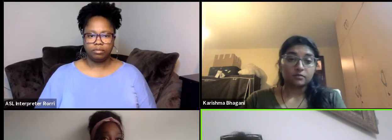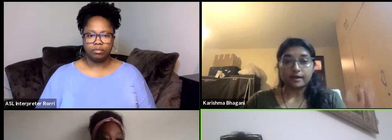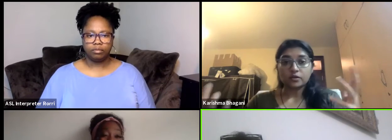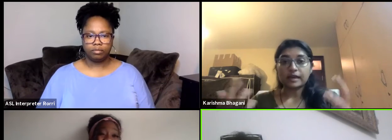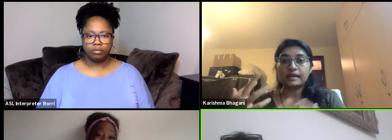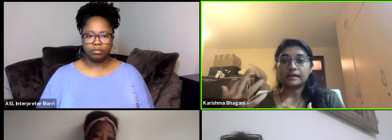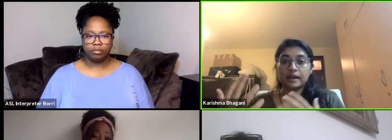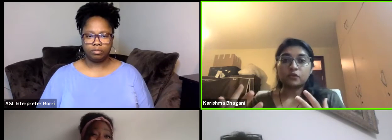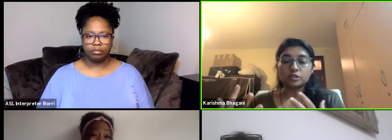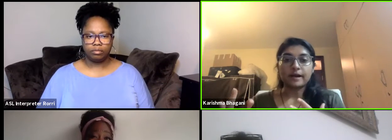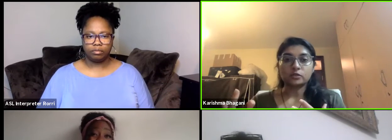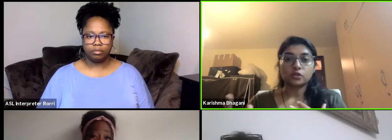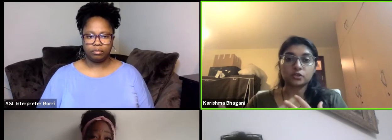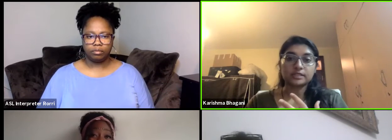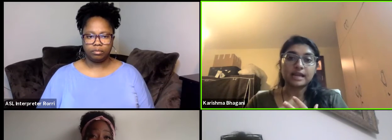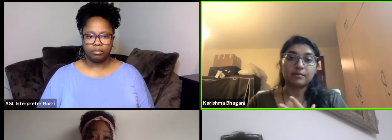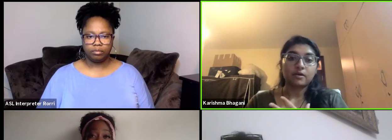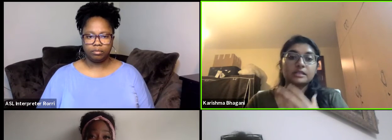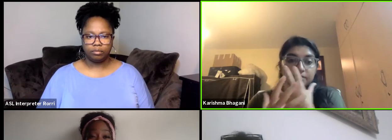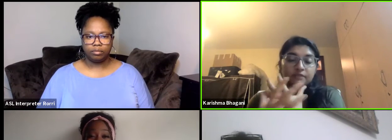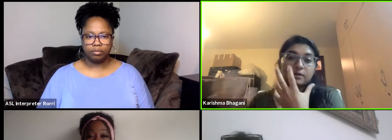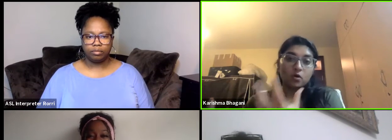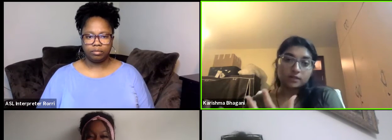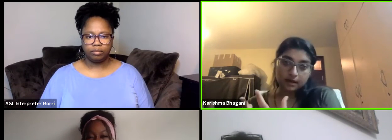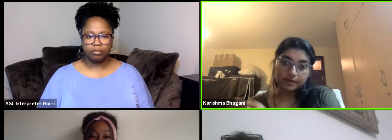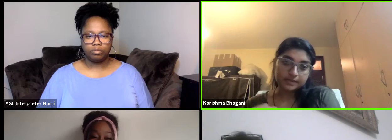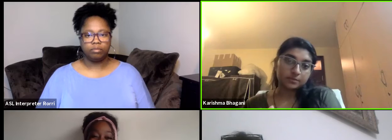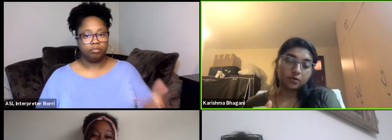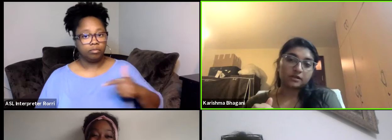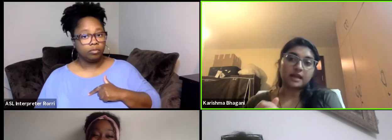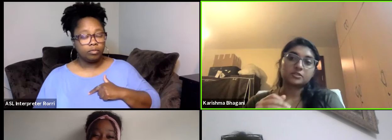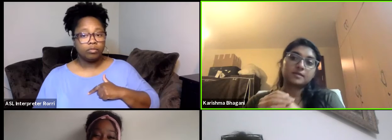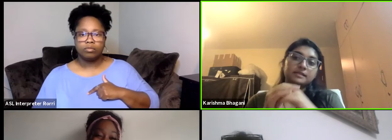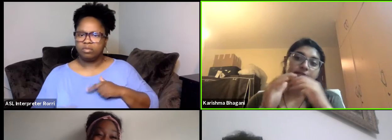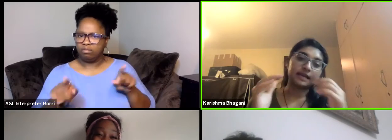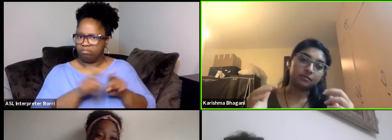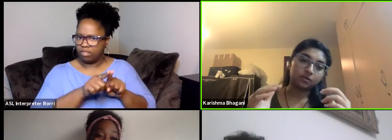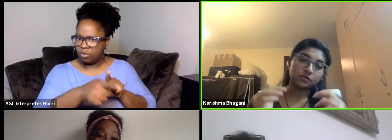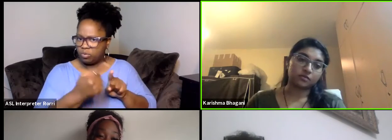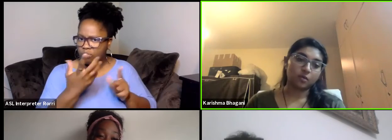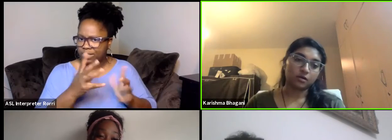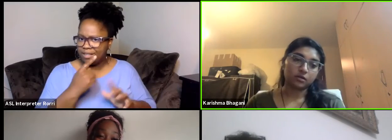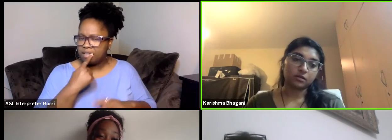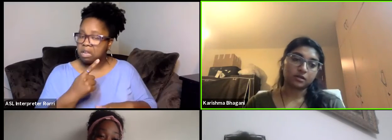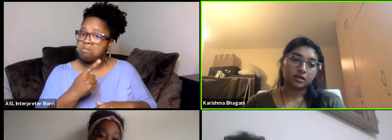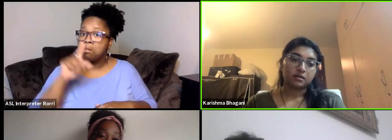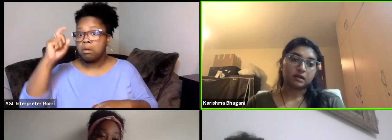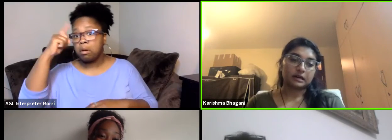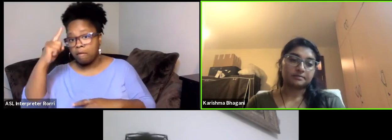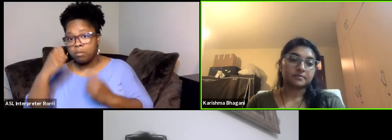Right, so again kinda goes back to what you're saying about even if there was government support there has be a sustainable sort of model